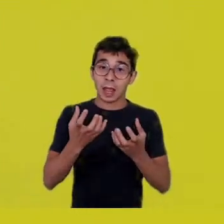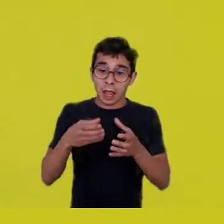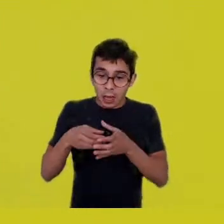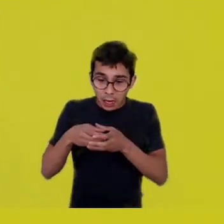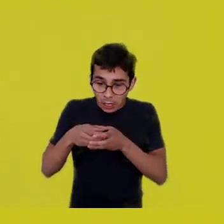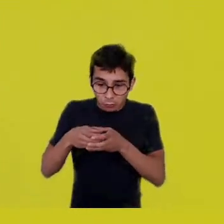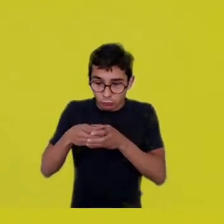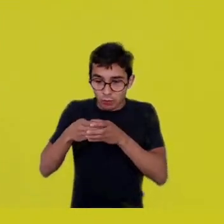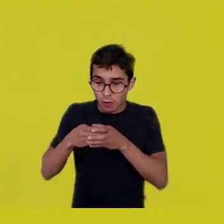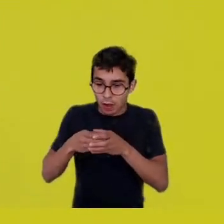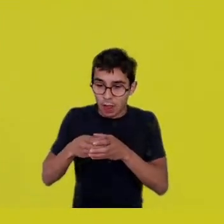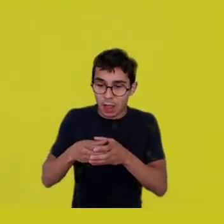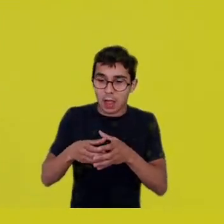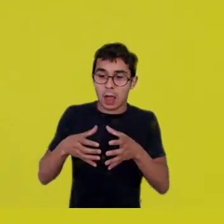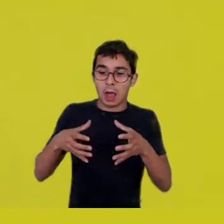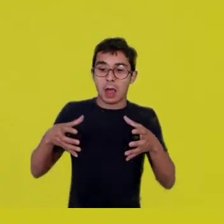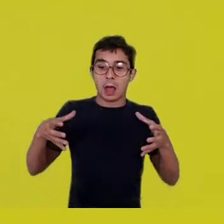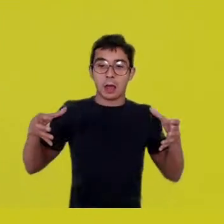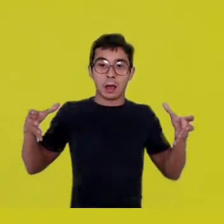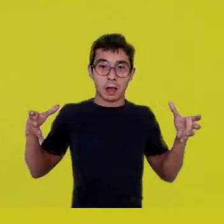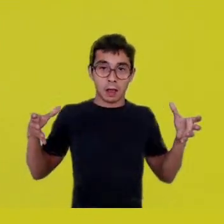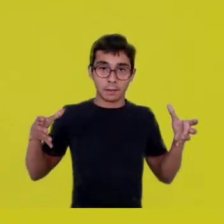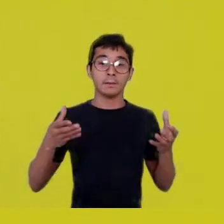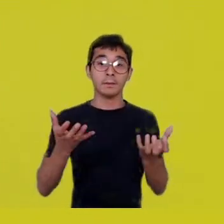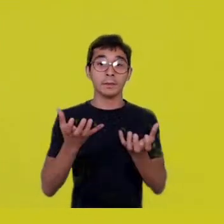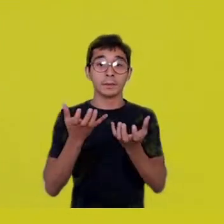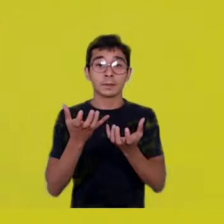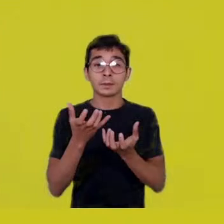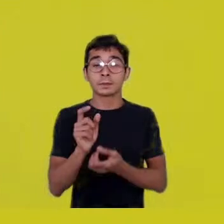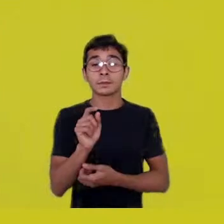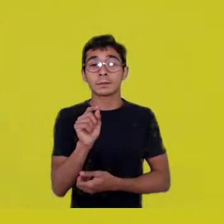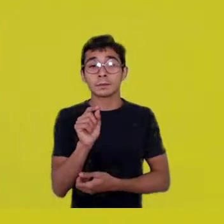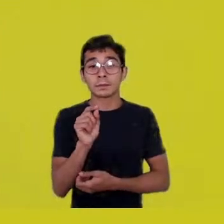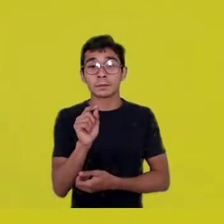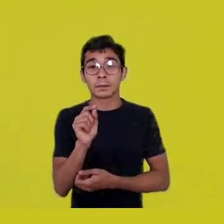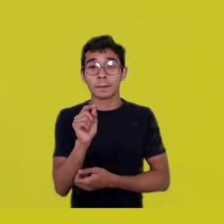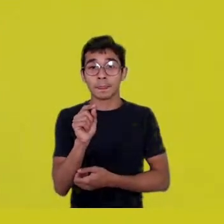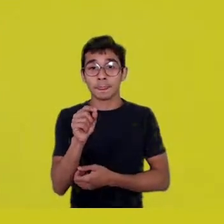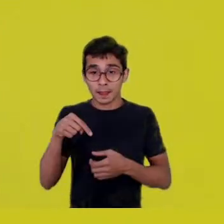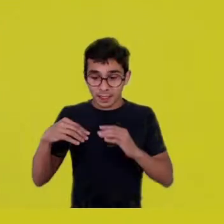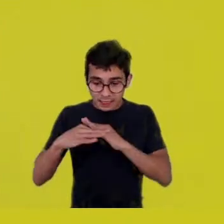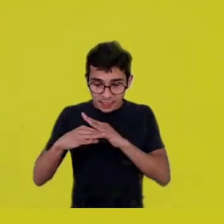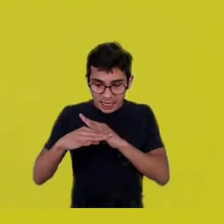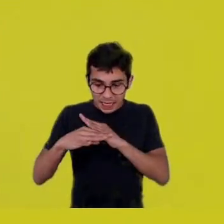getting out of this booby trap we got ourselves into.